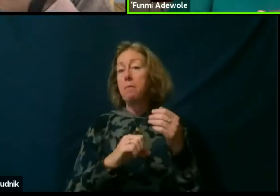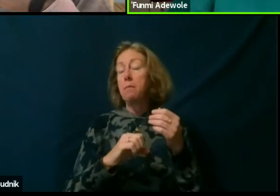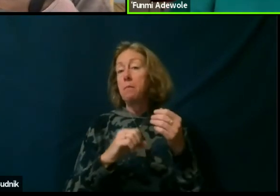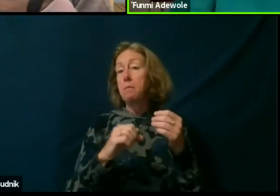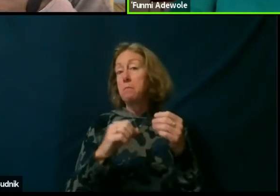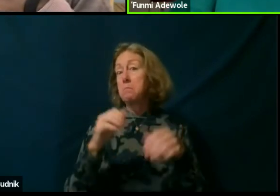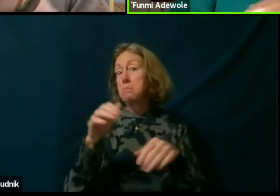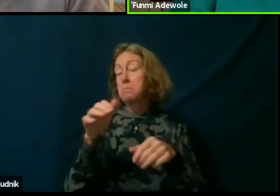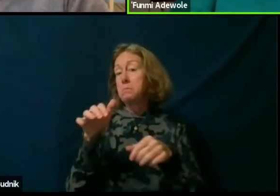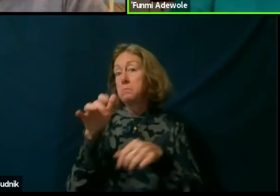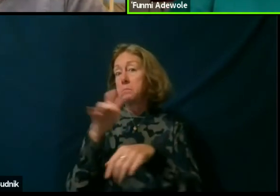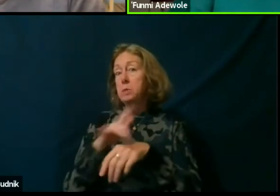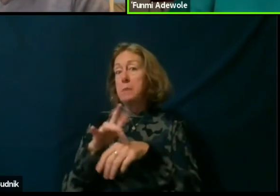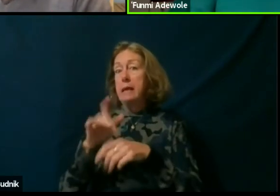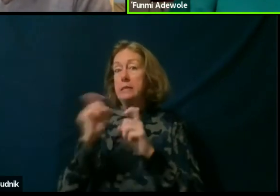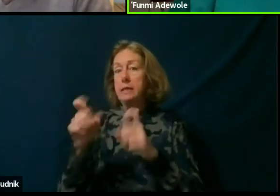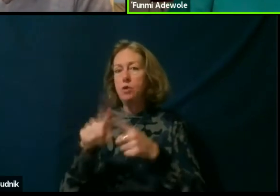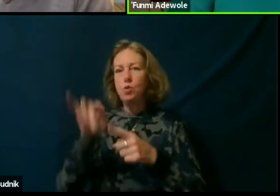to that form of expertise.